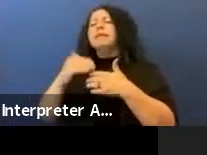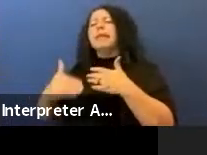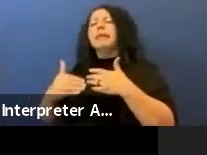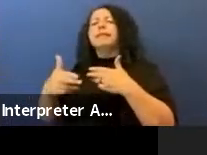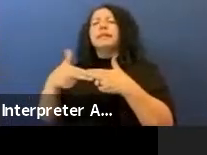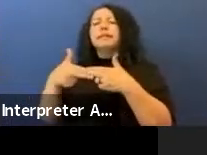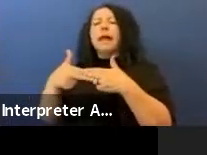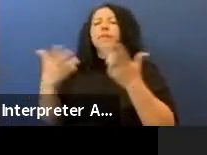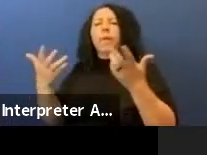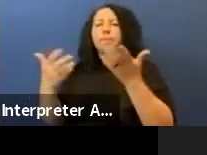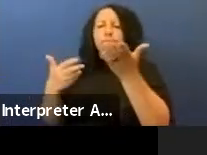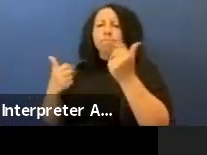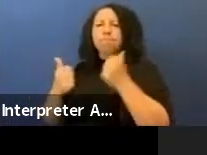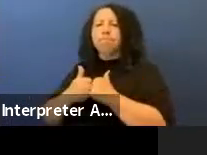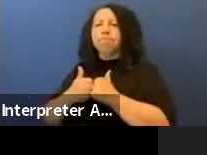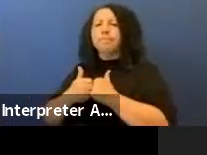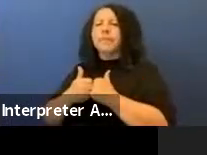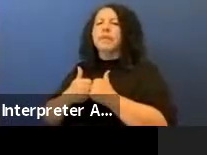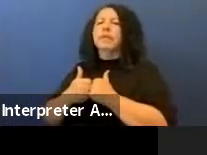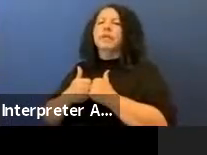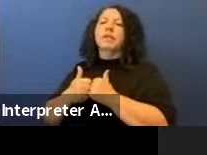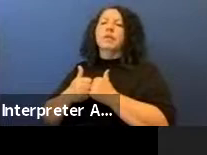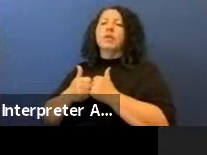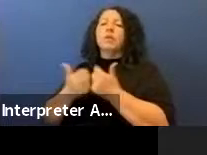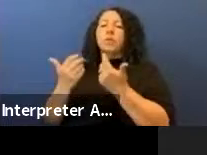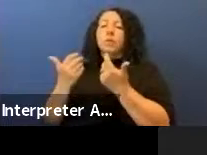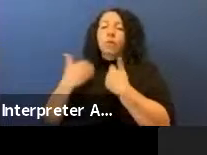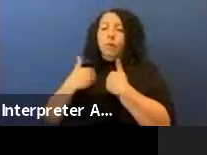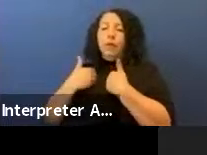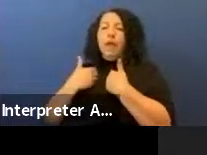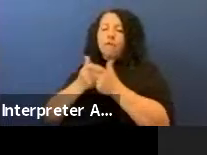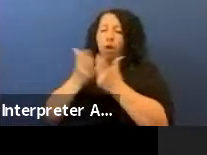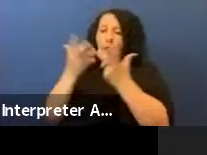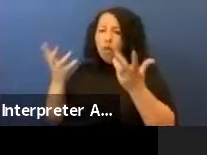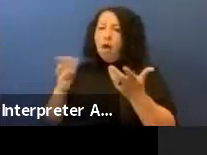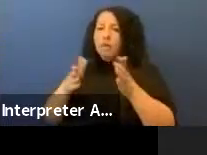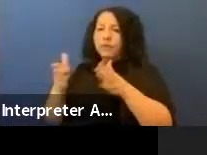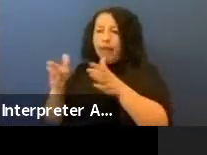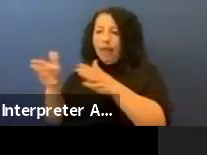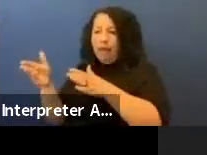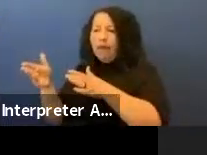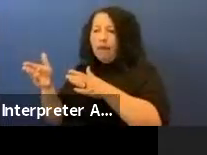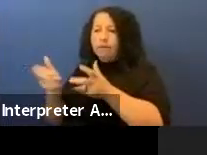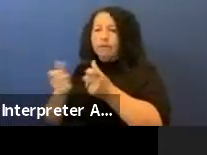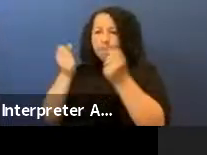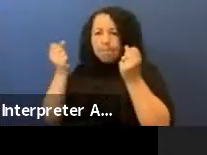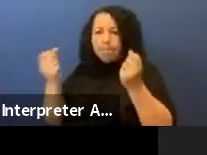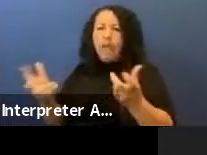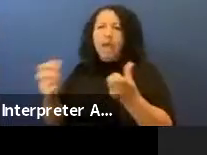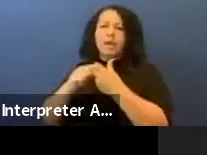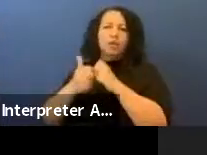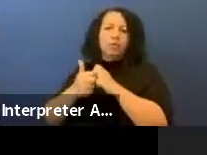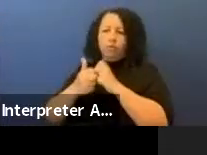This is a sudden loss so we have a lot of death on the reservation from a lot of issues that happen with health and